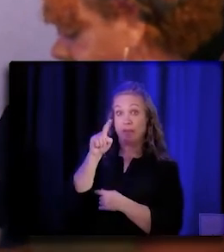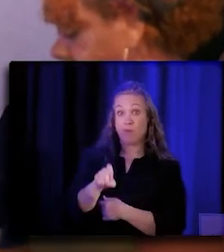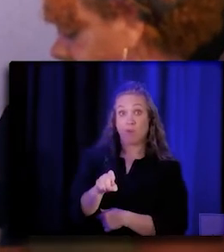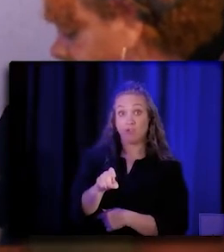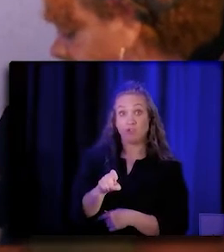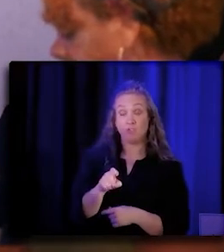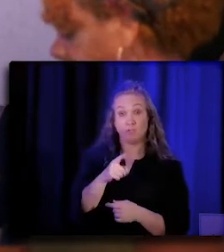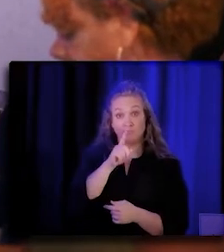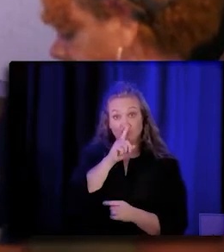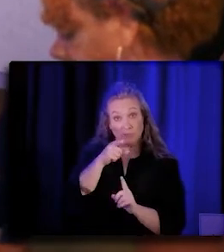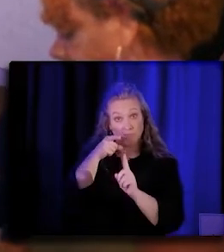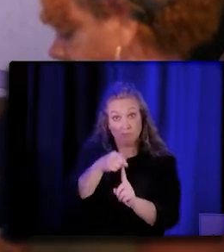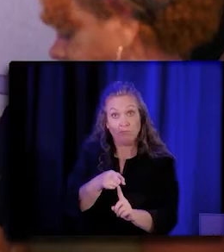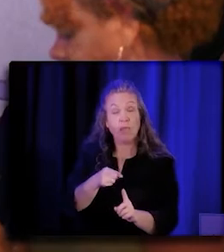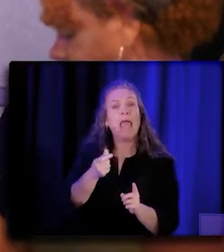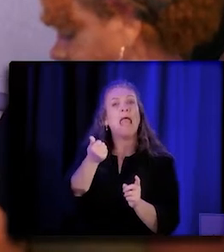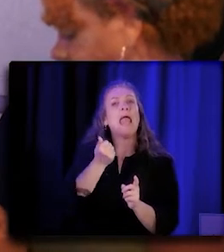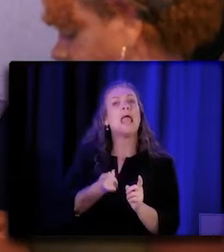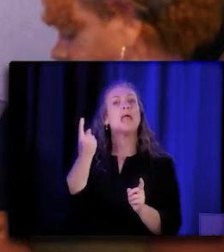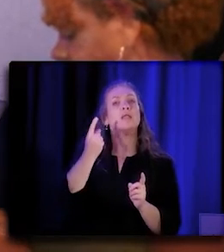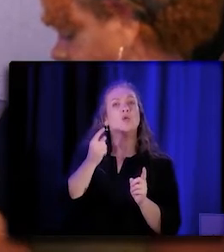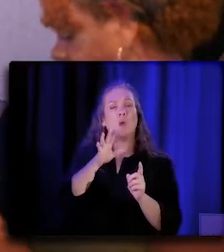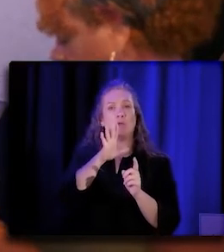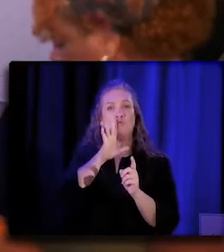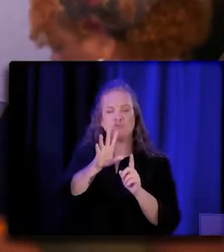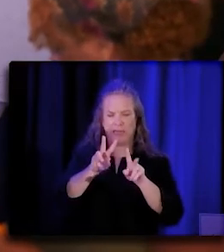has anybody drilled down in terms of the data